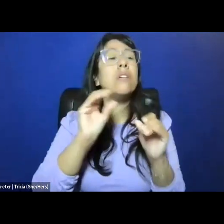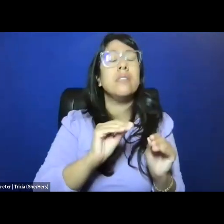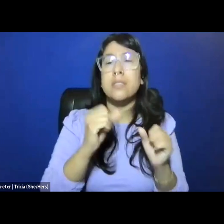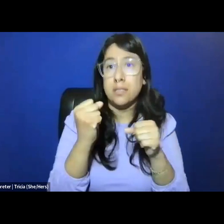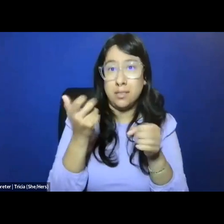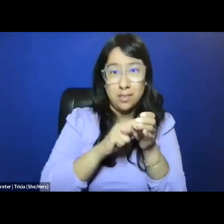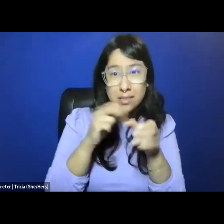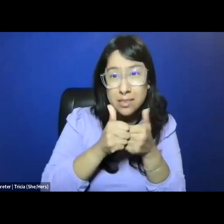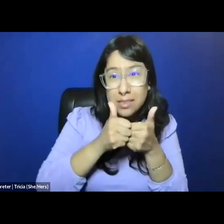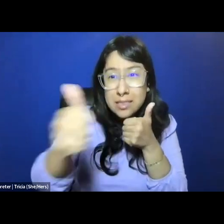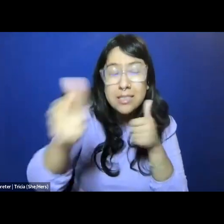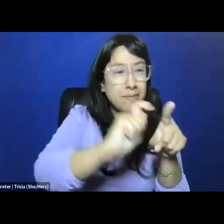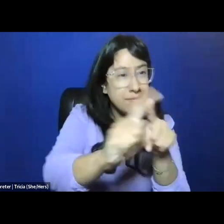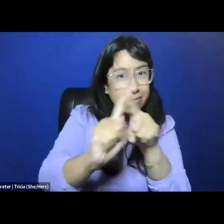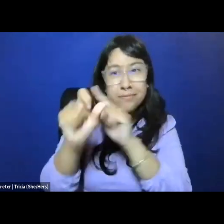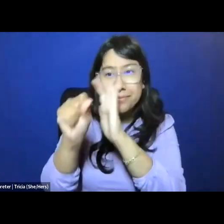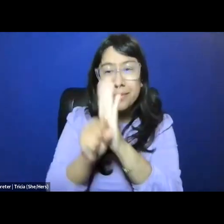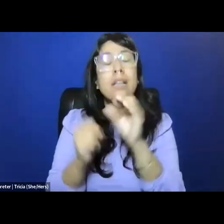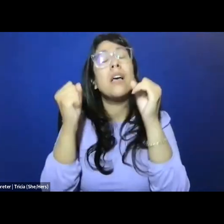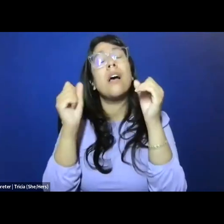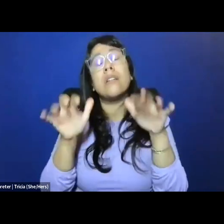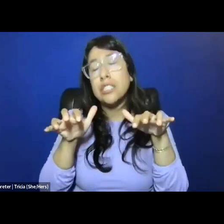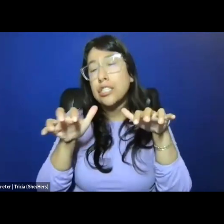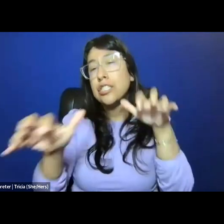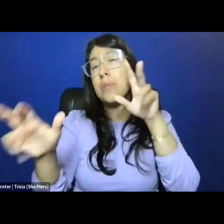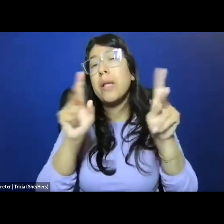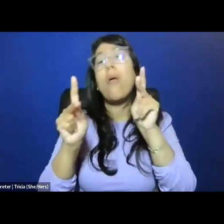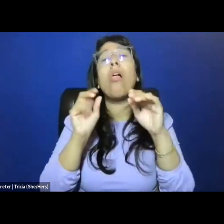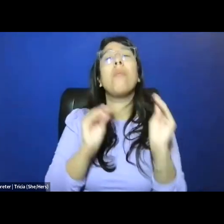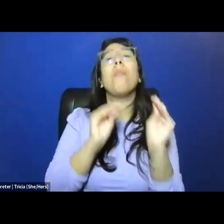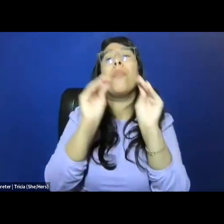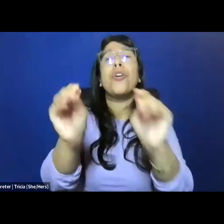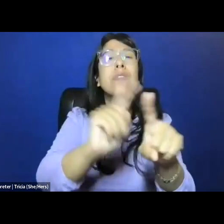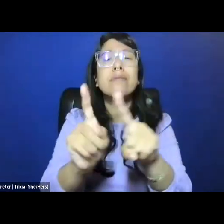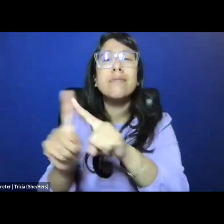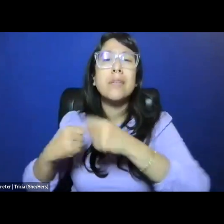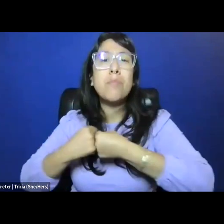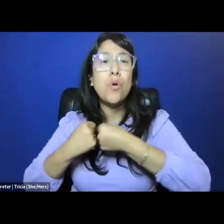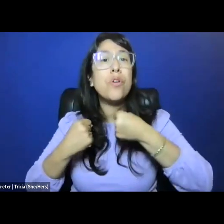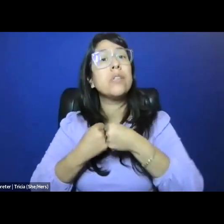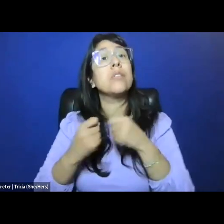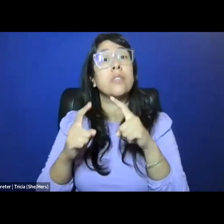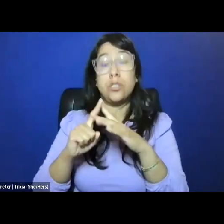And we're talking about hundreds of thousands of people moving across borders. On the eve of Roe,